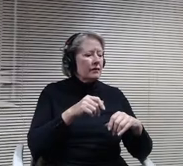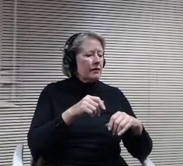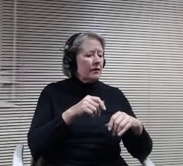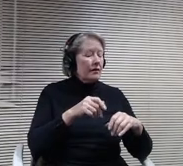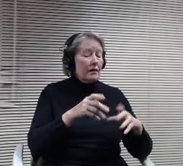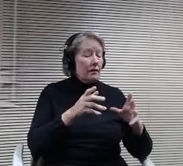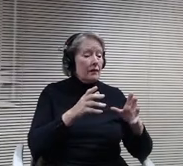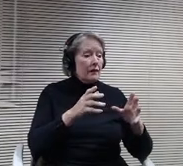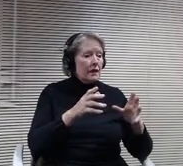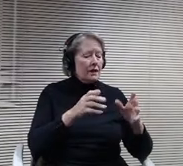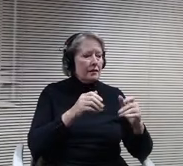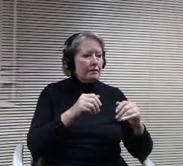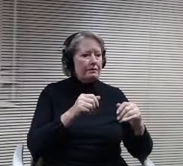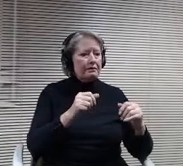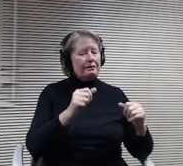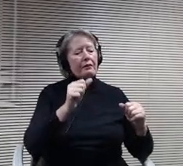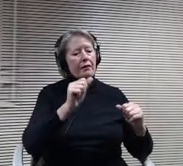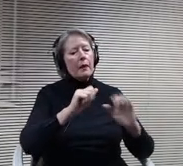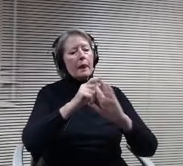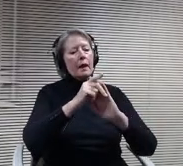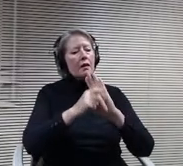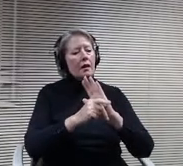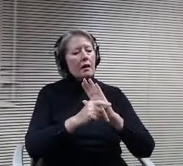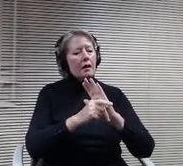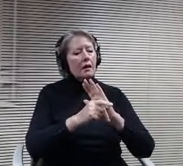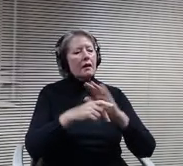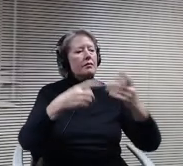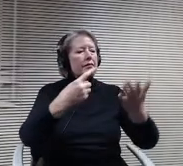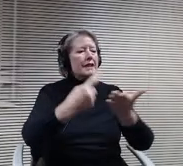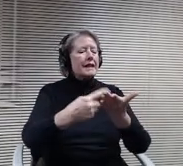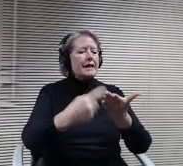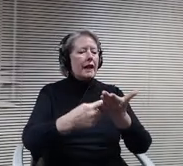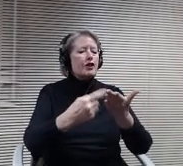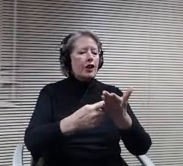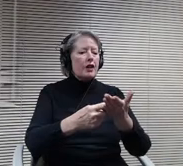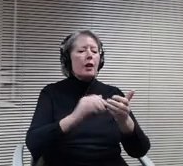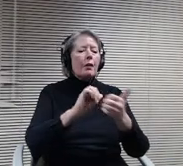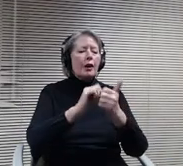knee or as the word abilities. So just to kind of stay with the